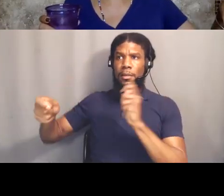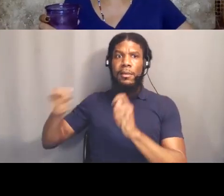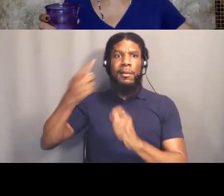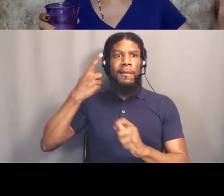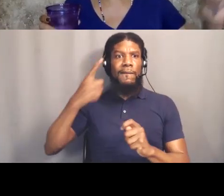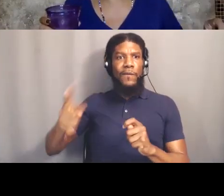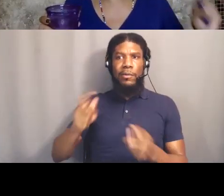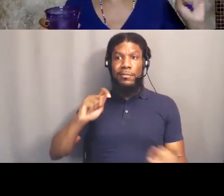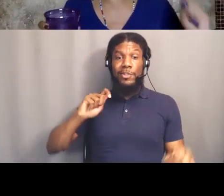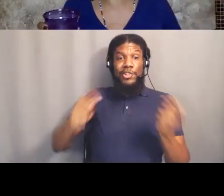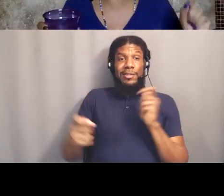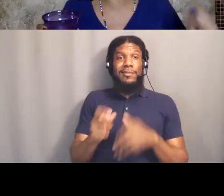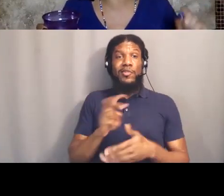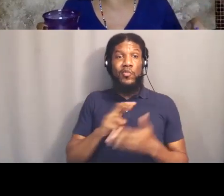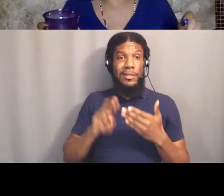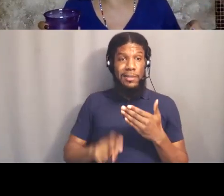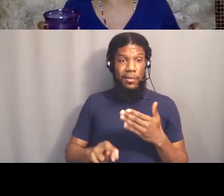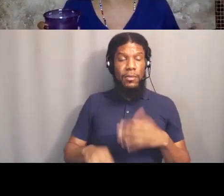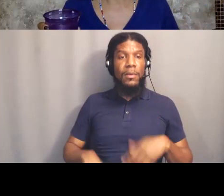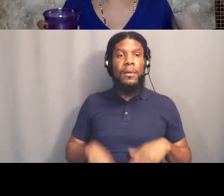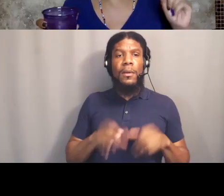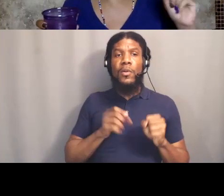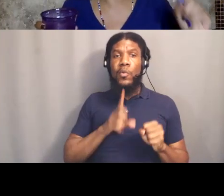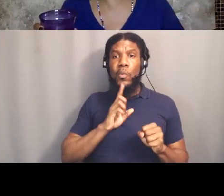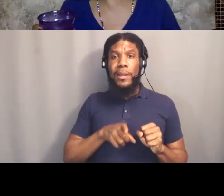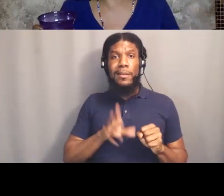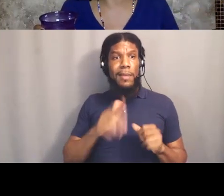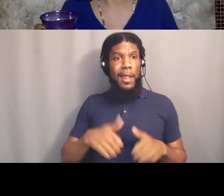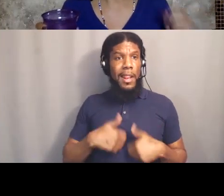the theft of his life was not accidental, it's intentional.